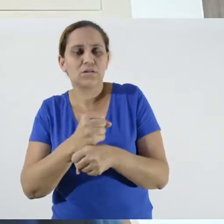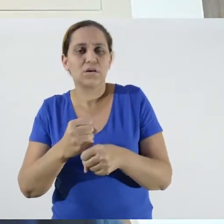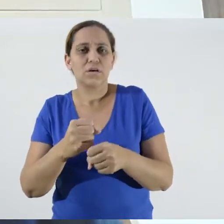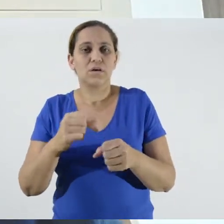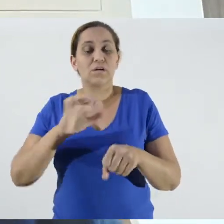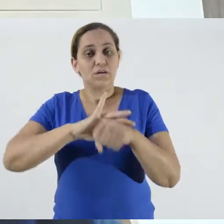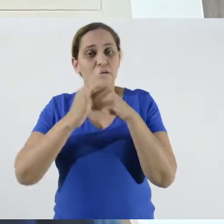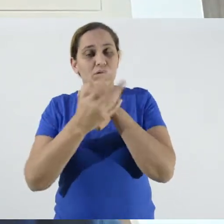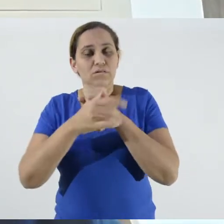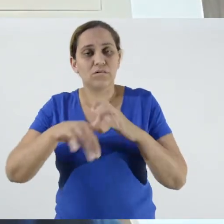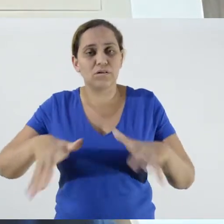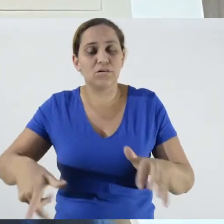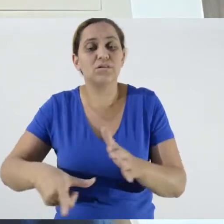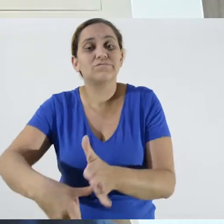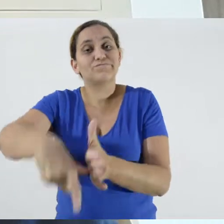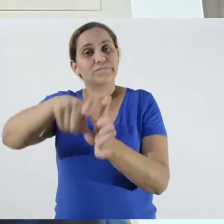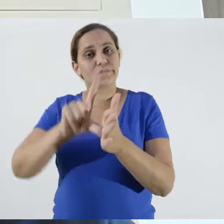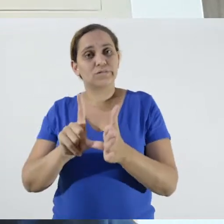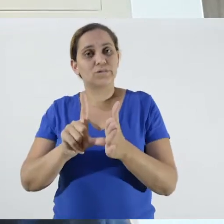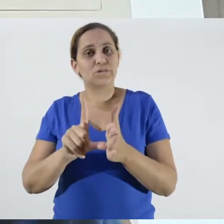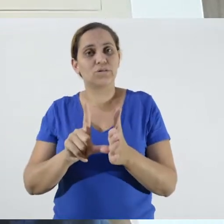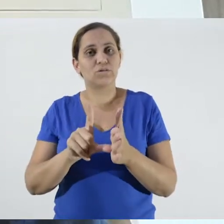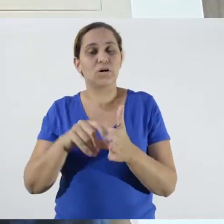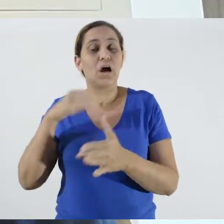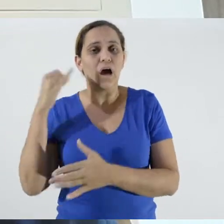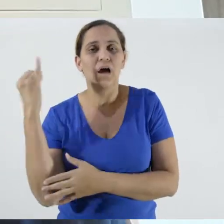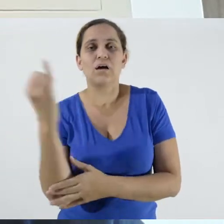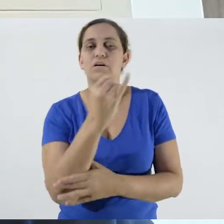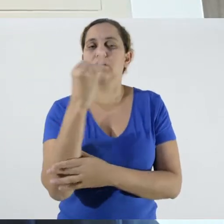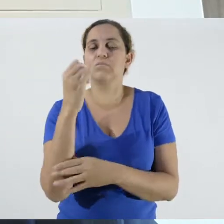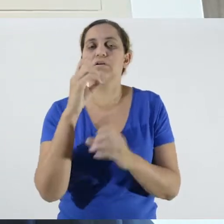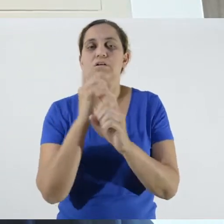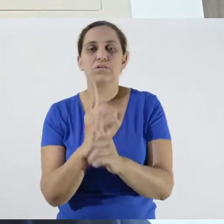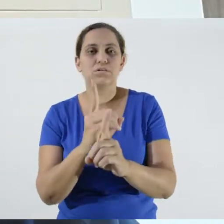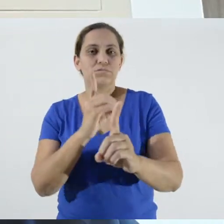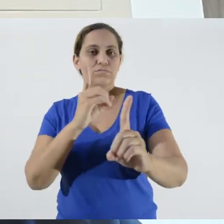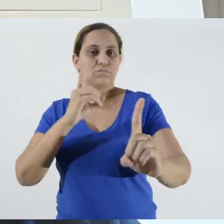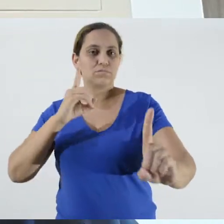of having to keep ourselves apart from each other. Thus, this issue of taking